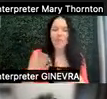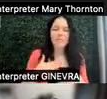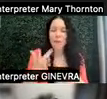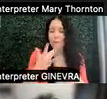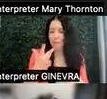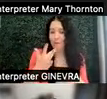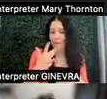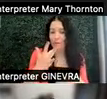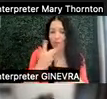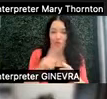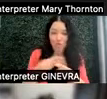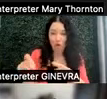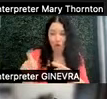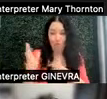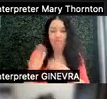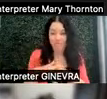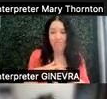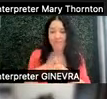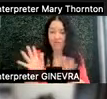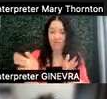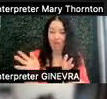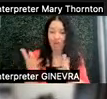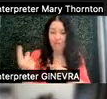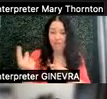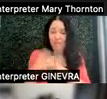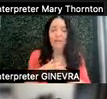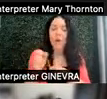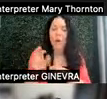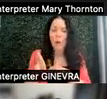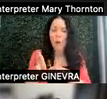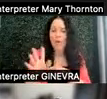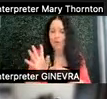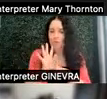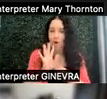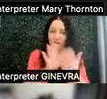to call somebody to talk about something, or to talk face to face.